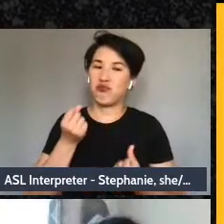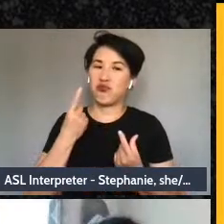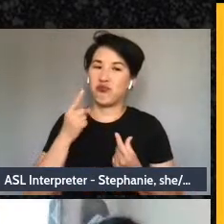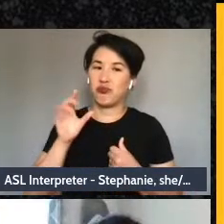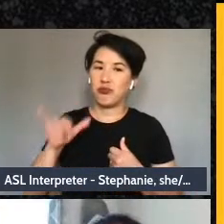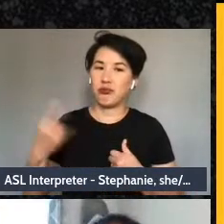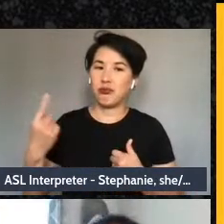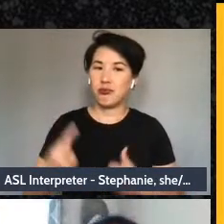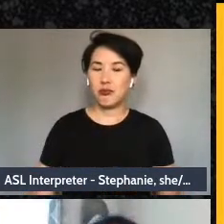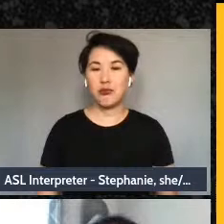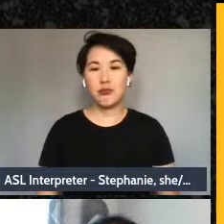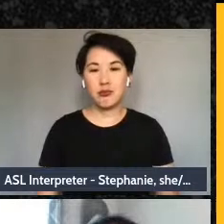Creative